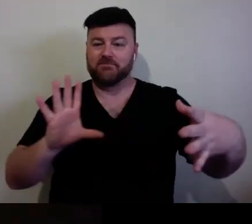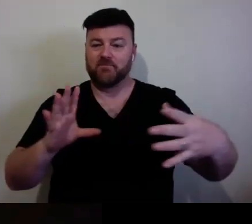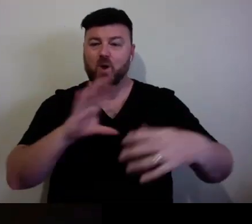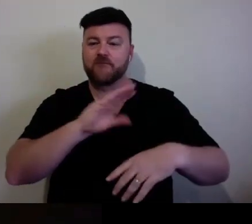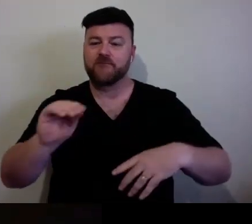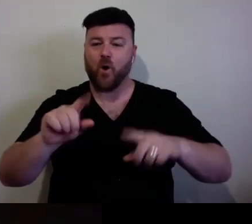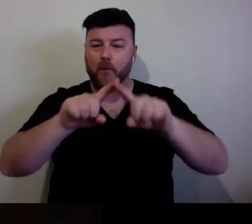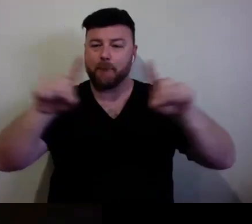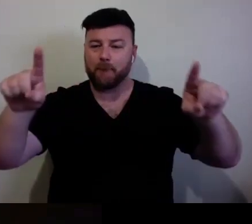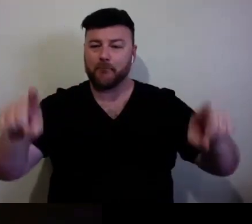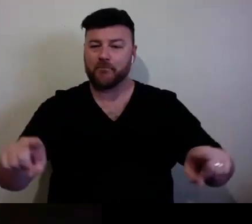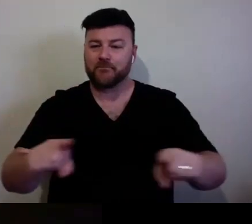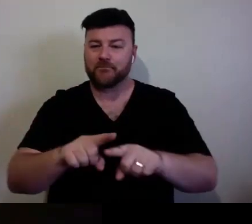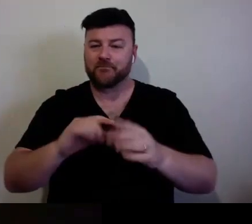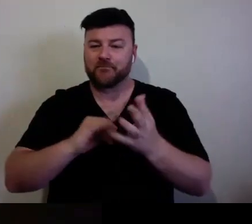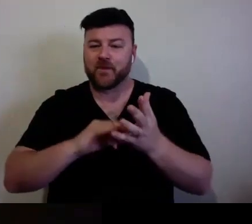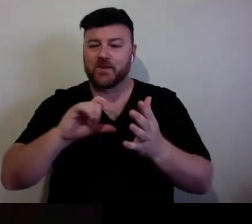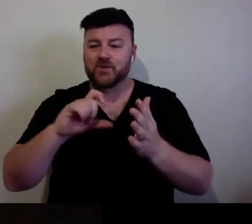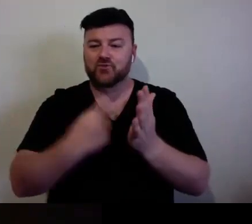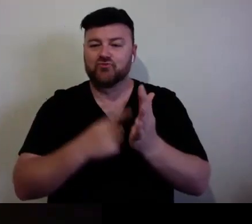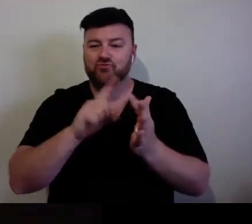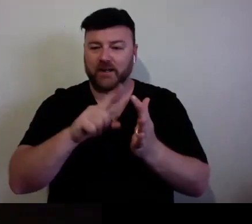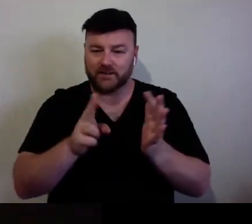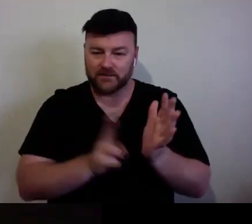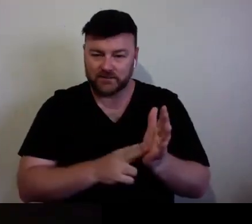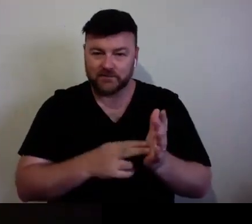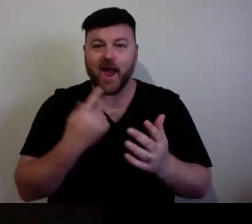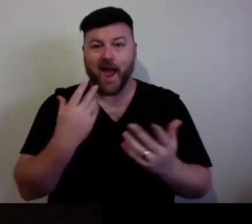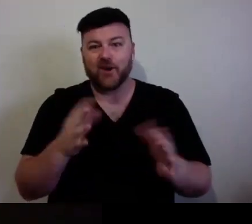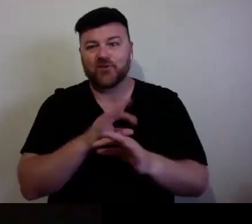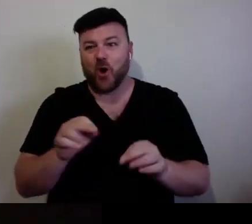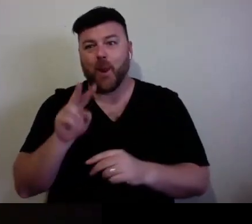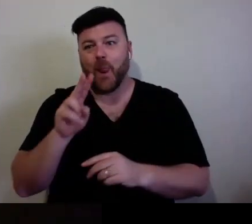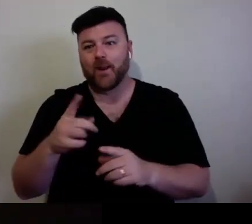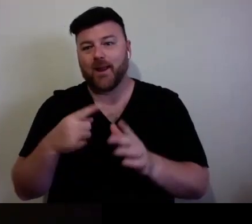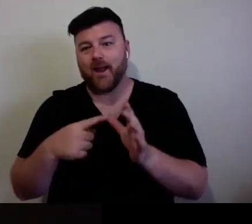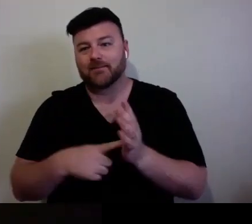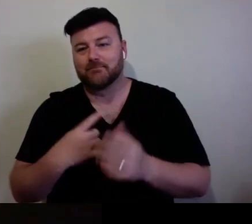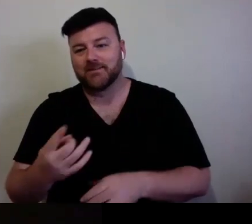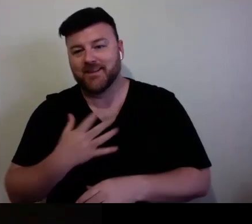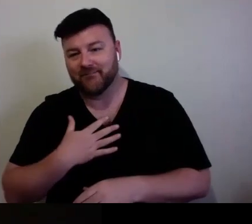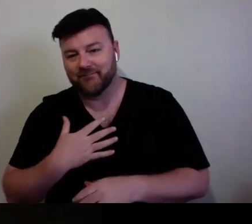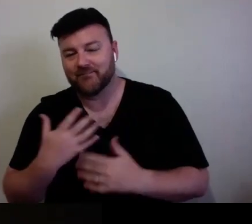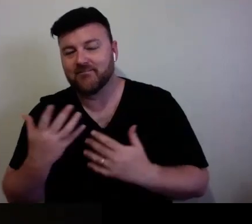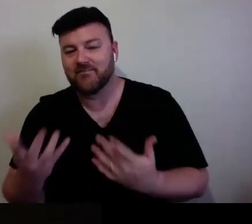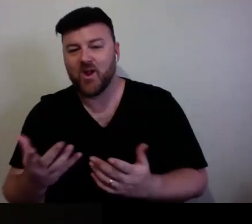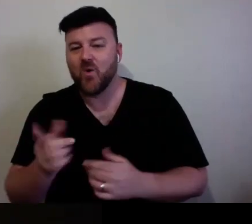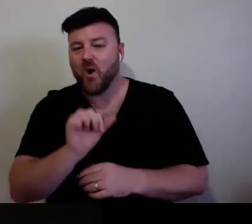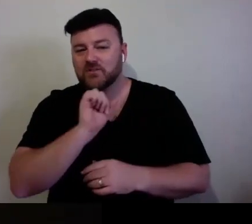Are there platforms not reliant on that? Do you have any thoughts on this? What is your experience? Yeah.